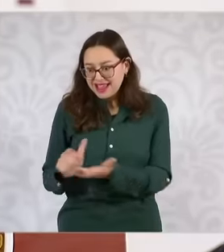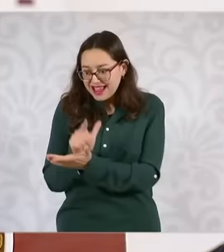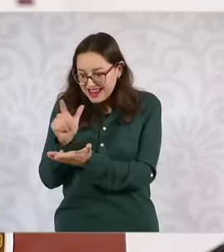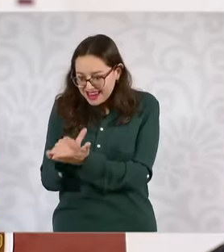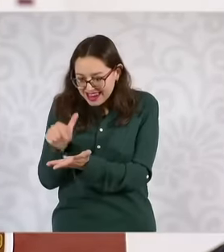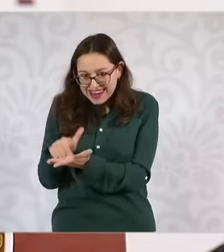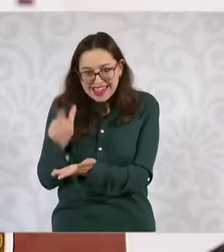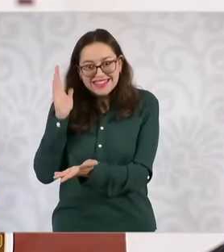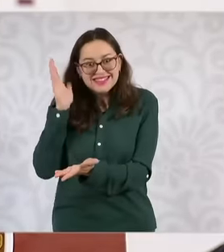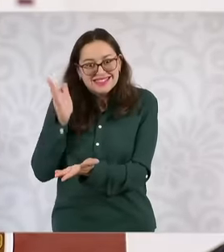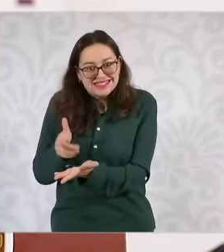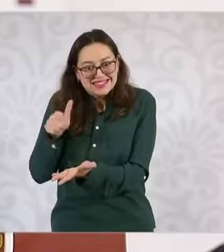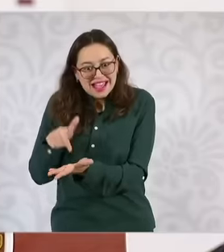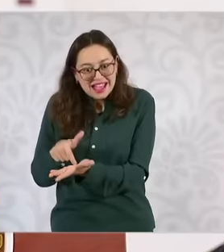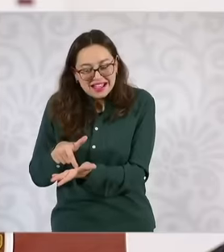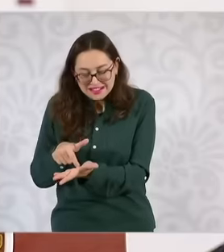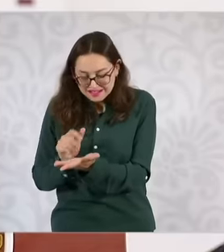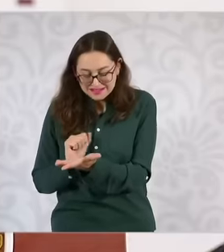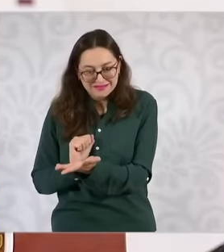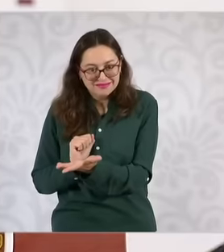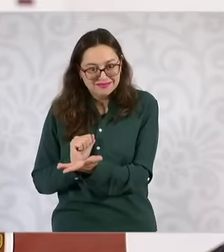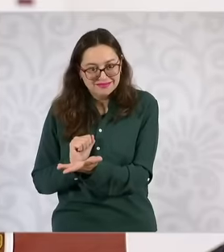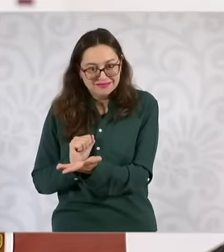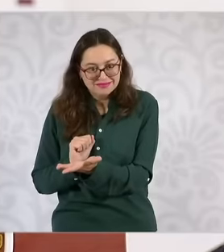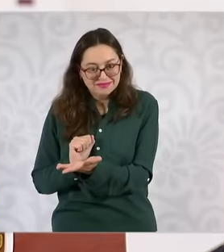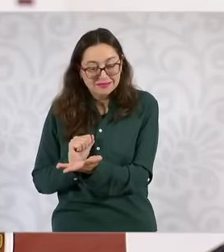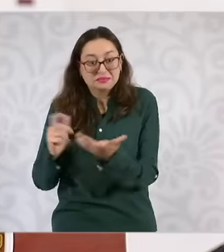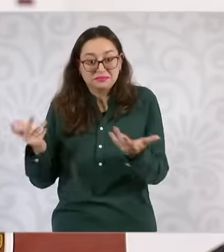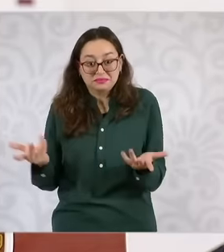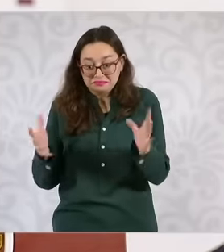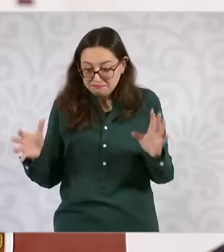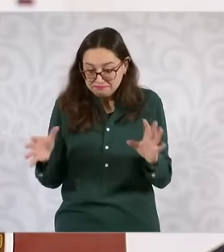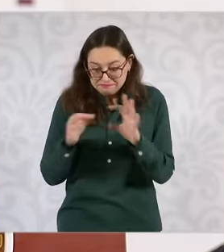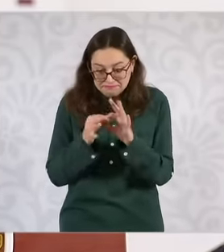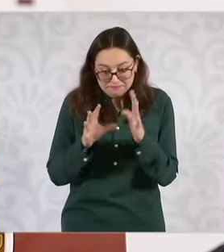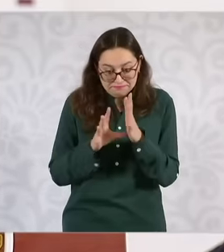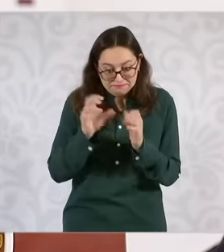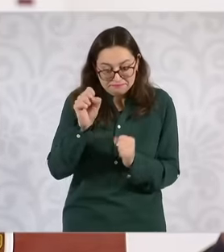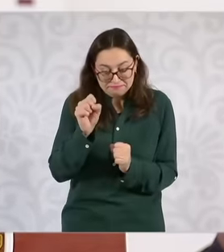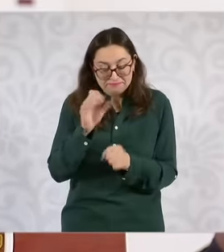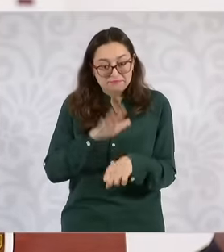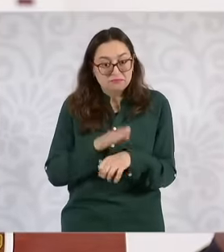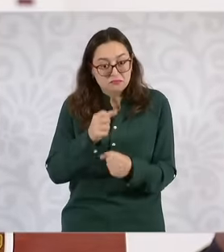is to say strengthen the law of protection in the case of its inadmissibility in the